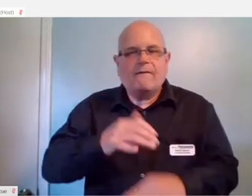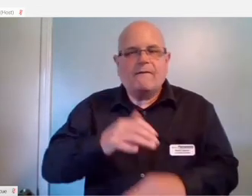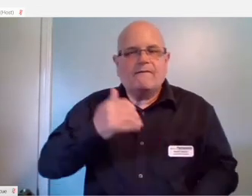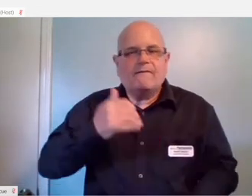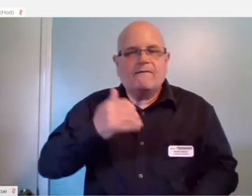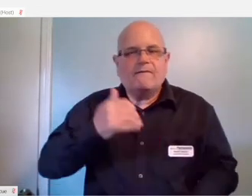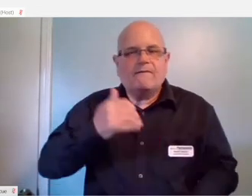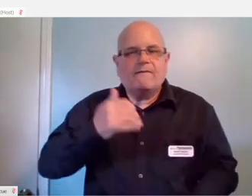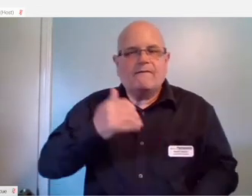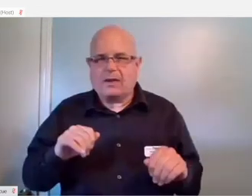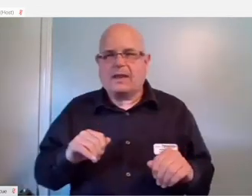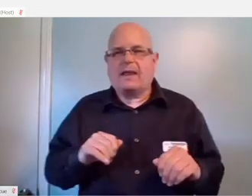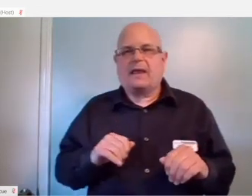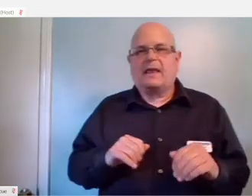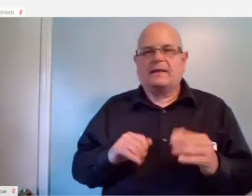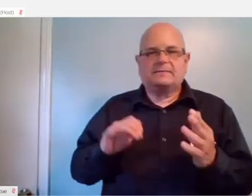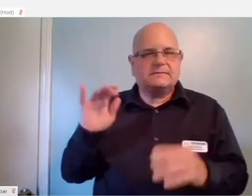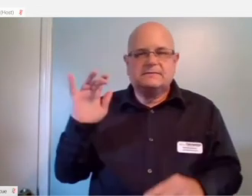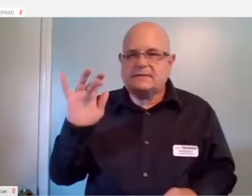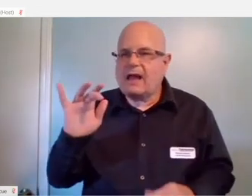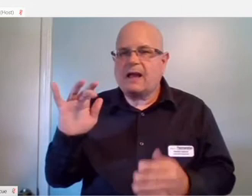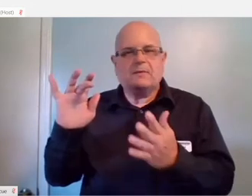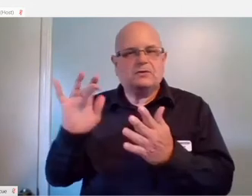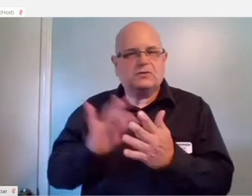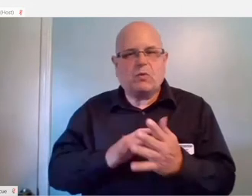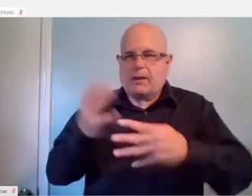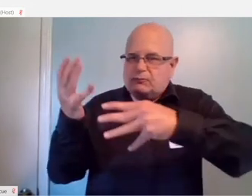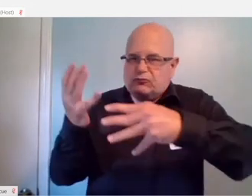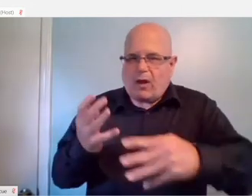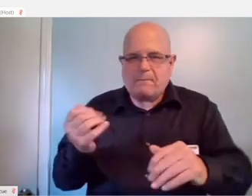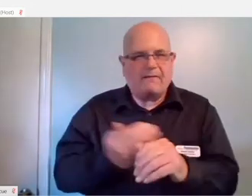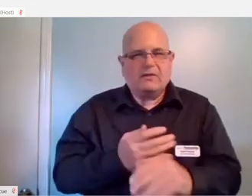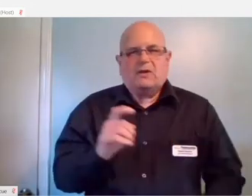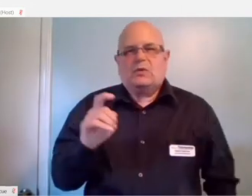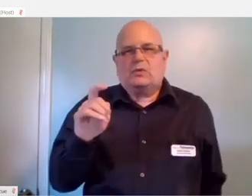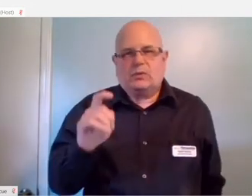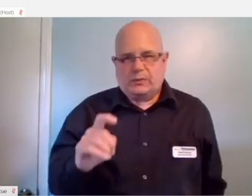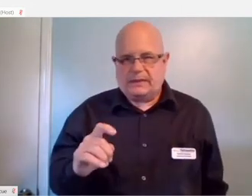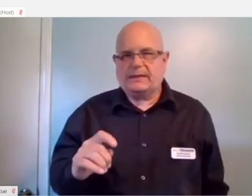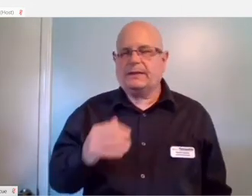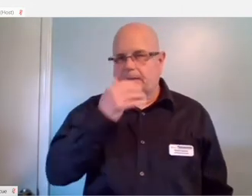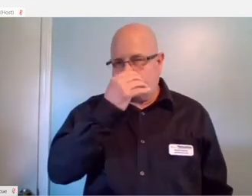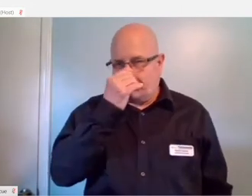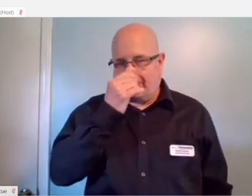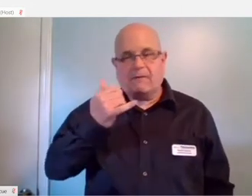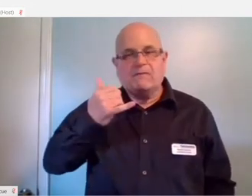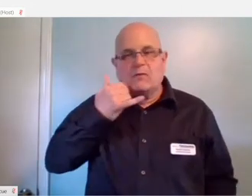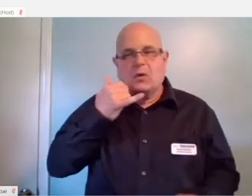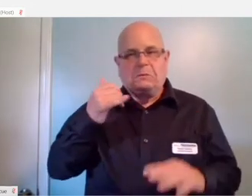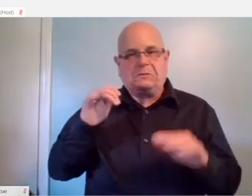be able to drag and drop, all of the features you want to do on your phone you can do using